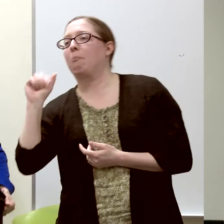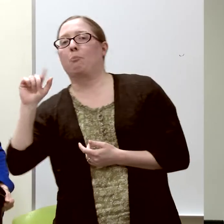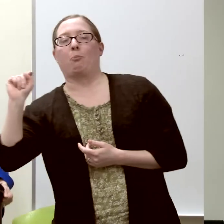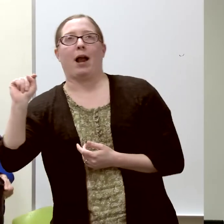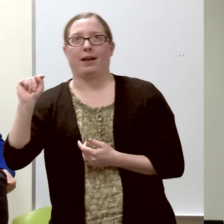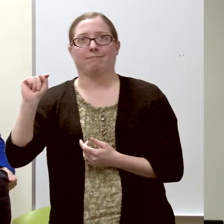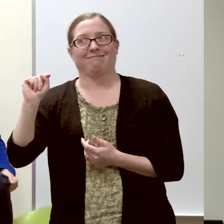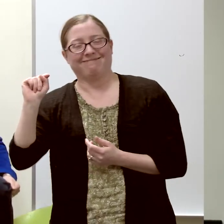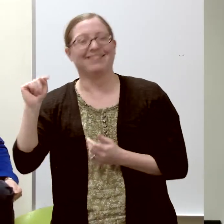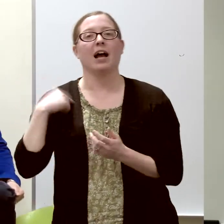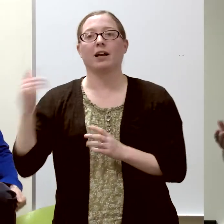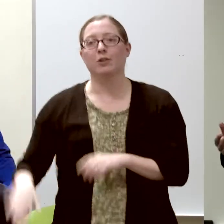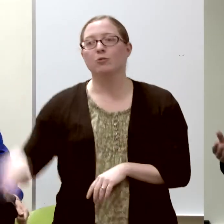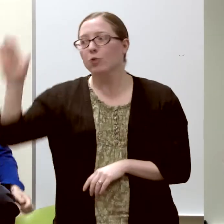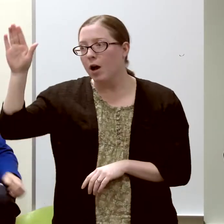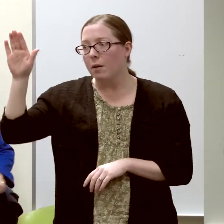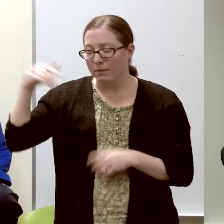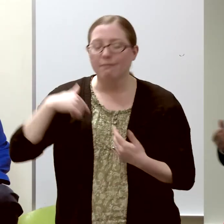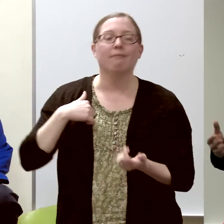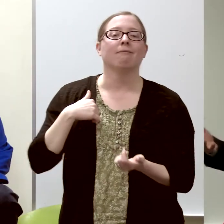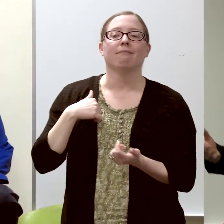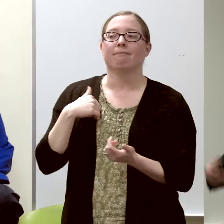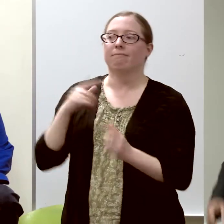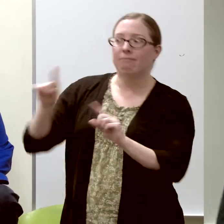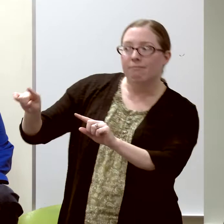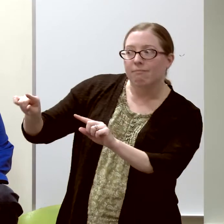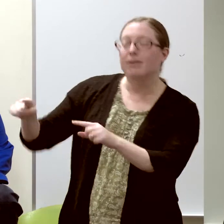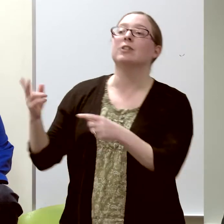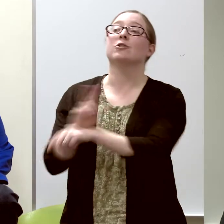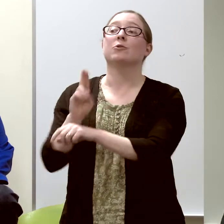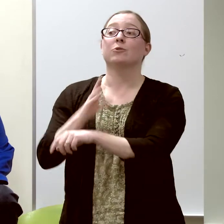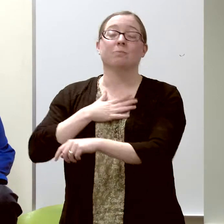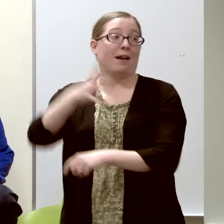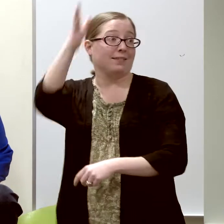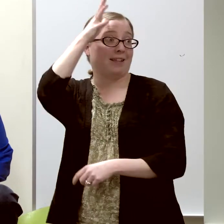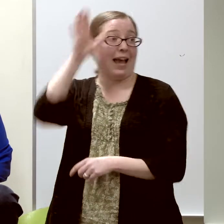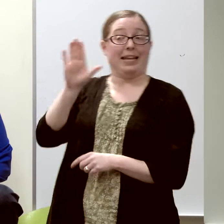I could use my father's university computer account.